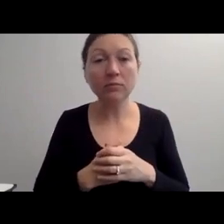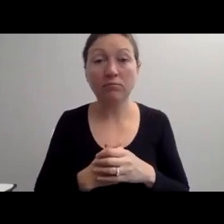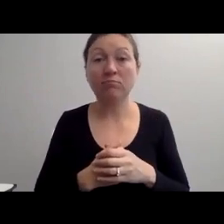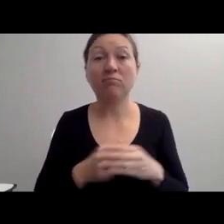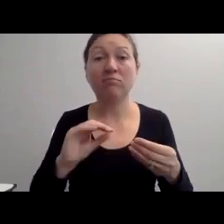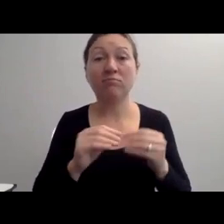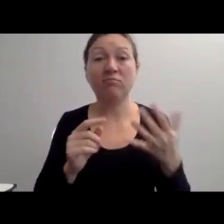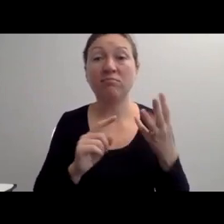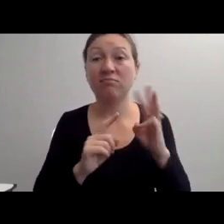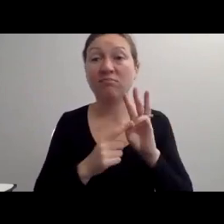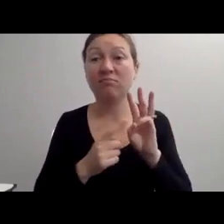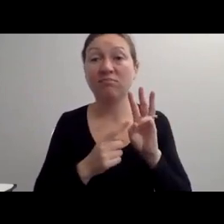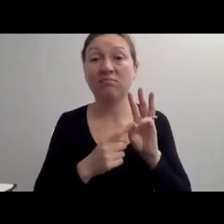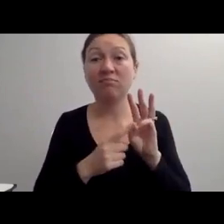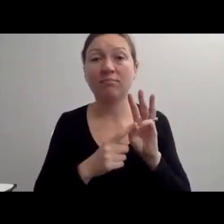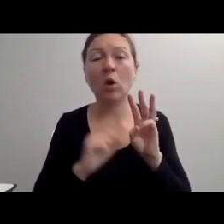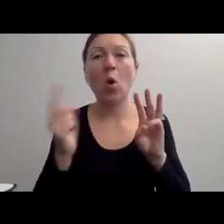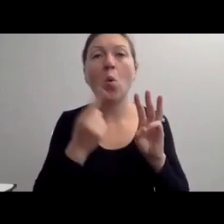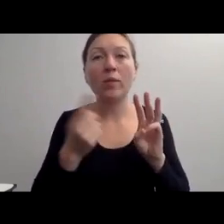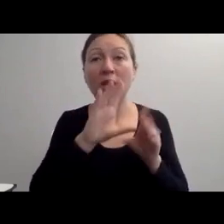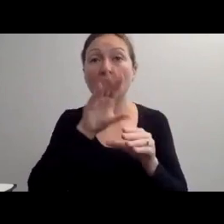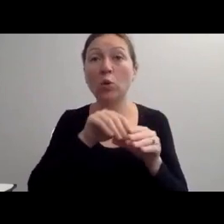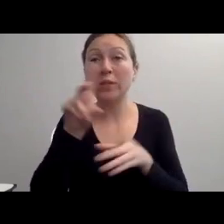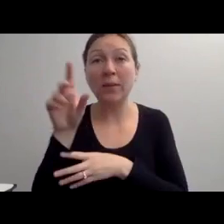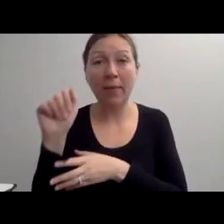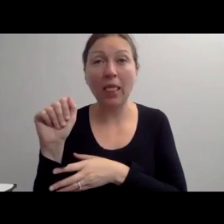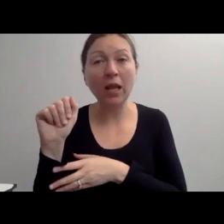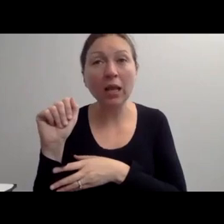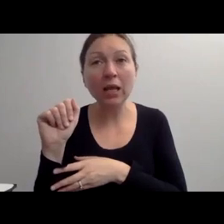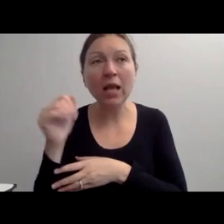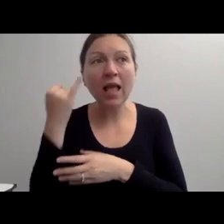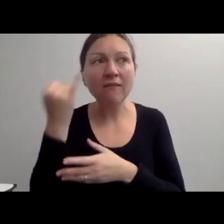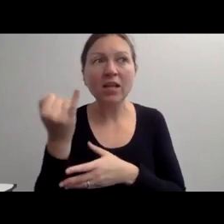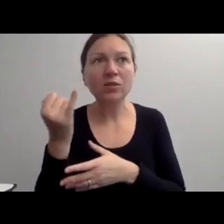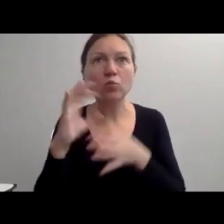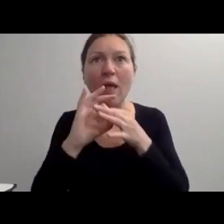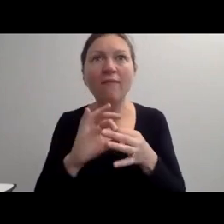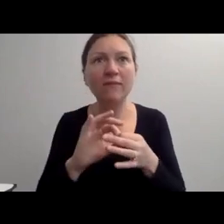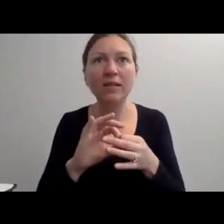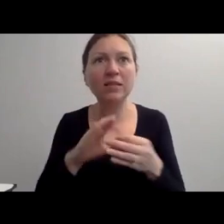THOUGH THEY HAVE CHRONIC CONDITIONS AND CHRONIC DISEASES SUCH AS ARTHRITIS, HEART DISEASE